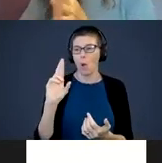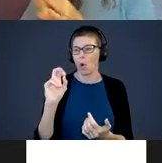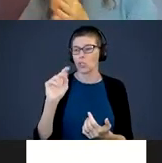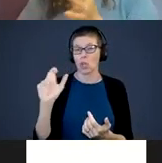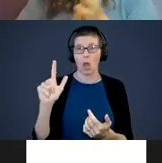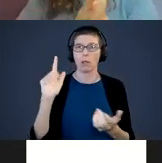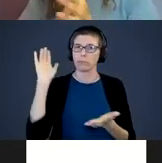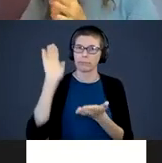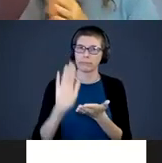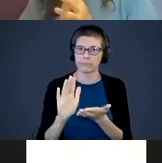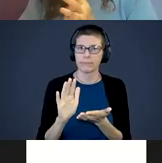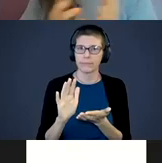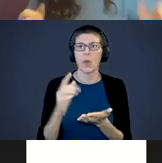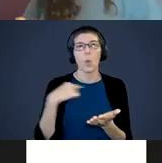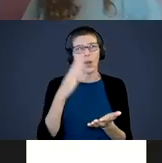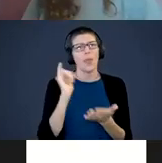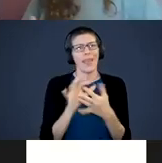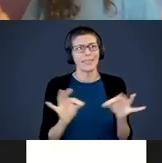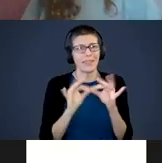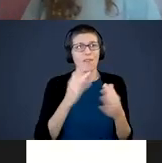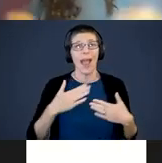it is the essential part of happiness. One of the hardest things for me during